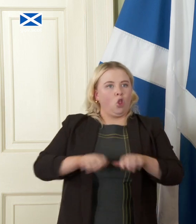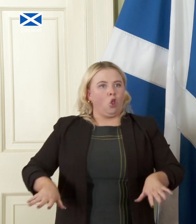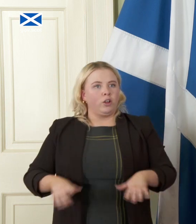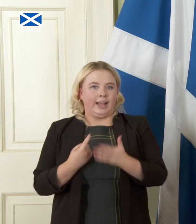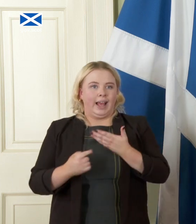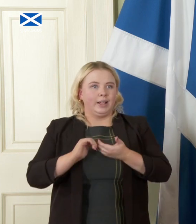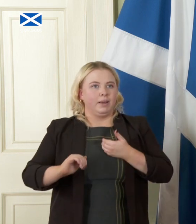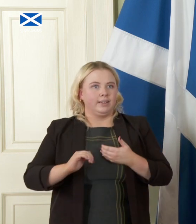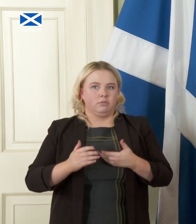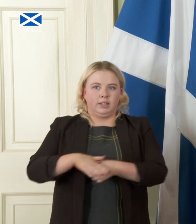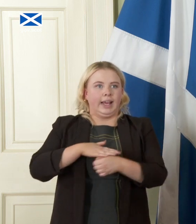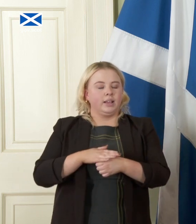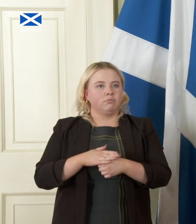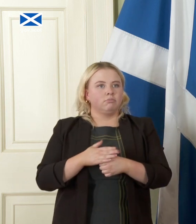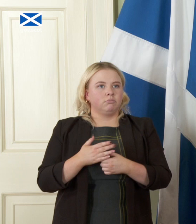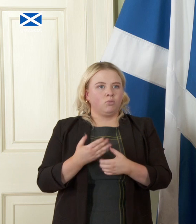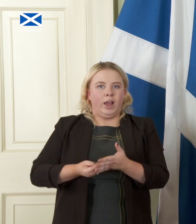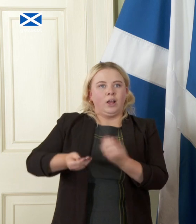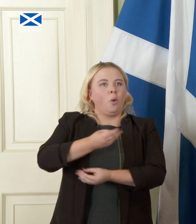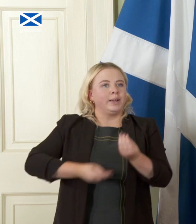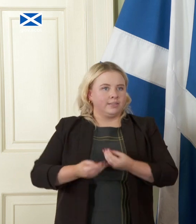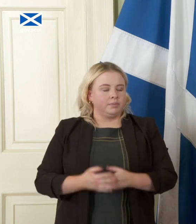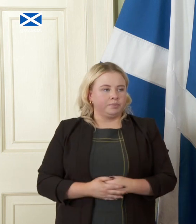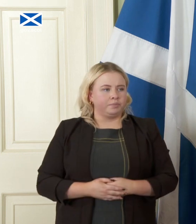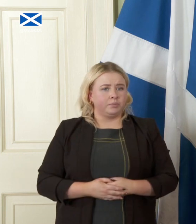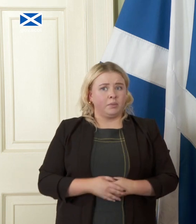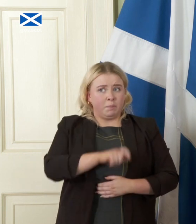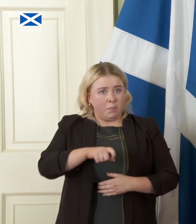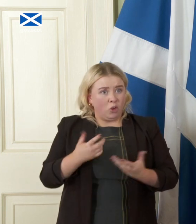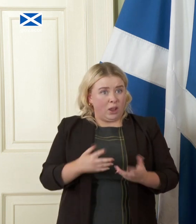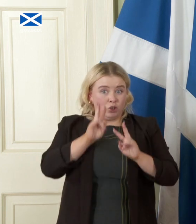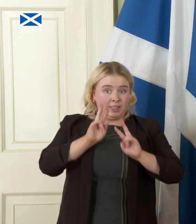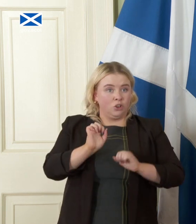economics of an independent Scotland people can now see what your plan would be for the economics